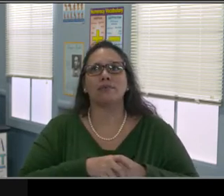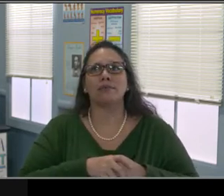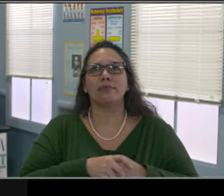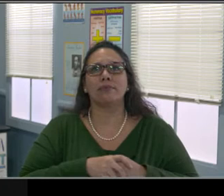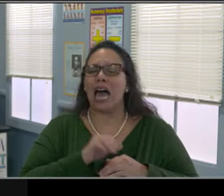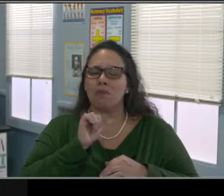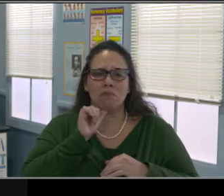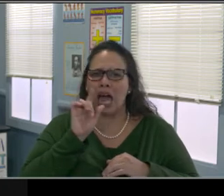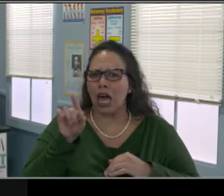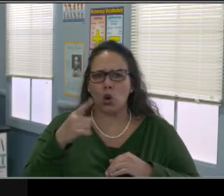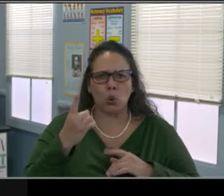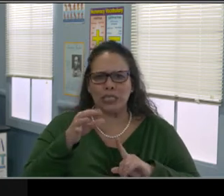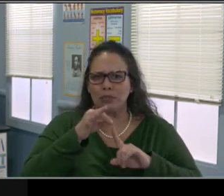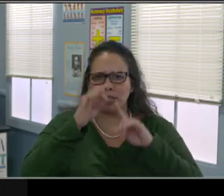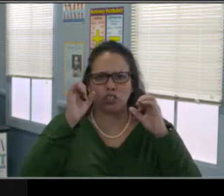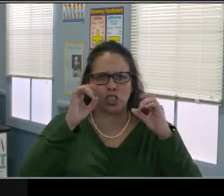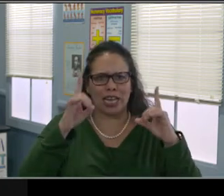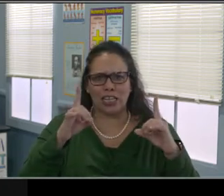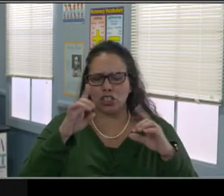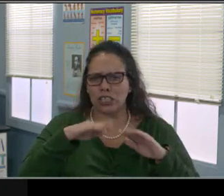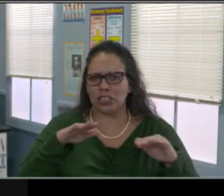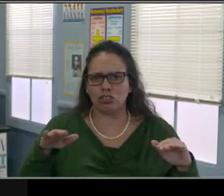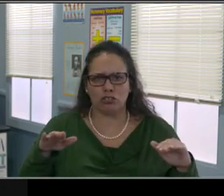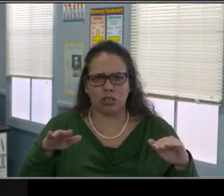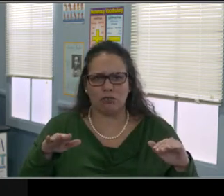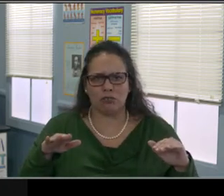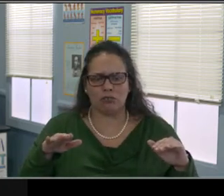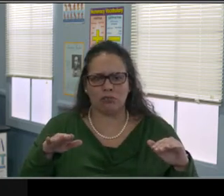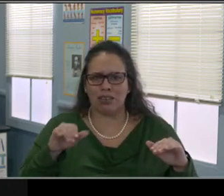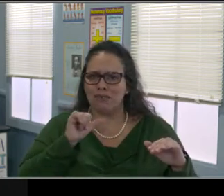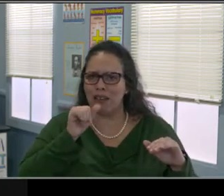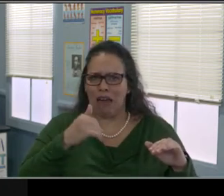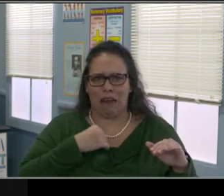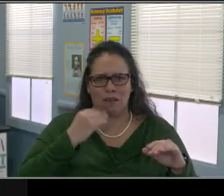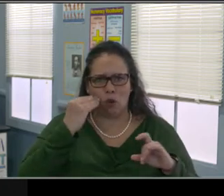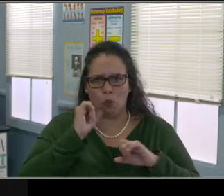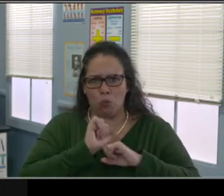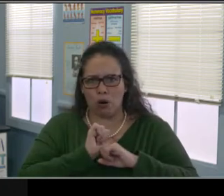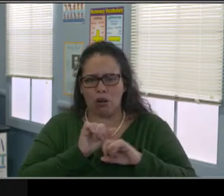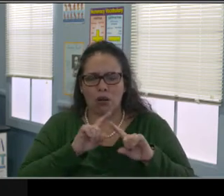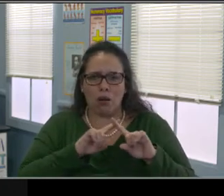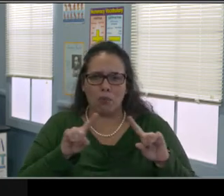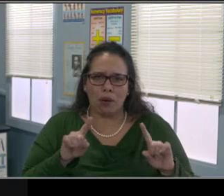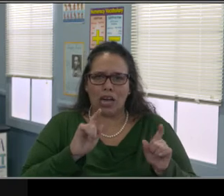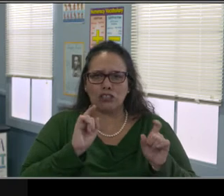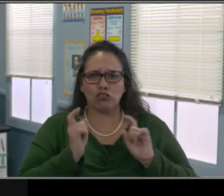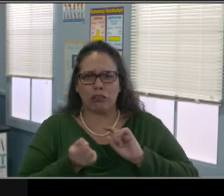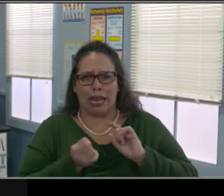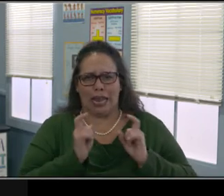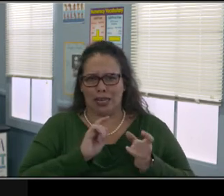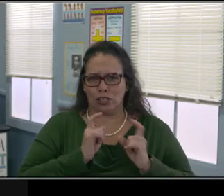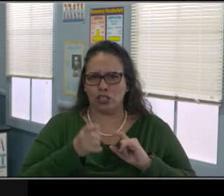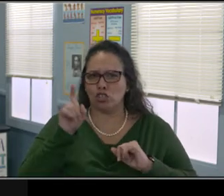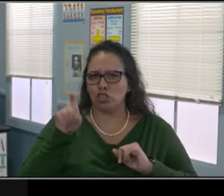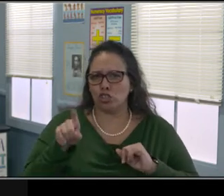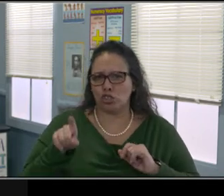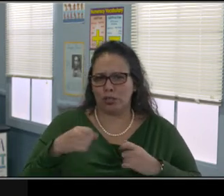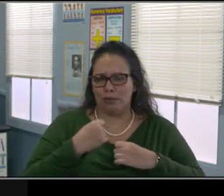or something that they're really interested in, right? So those two bills were meant to support